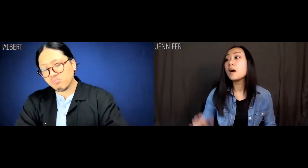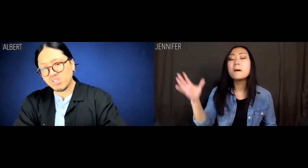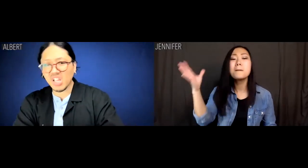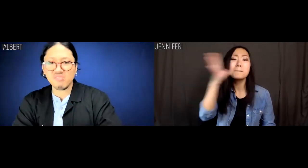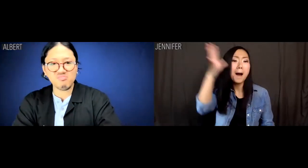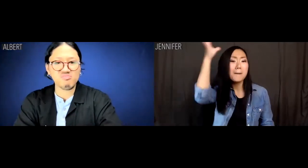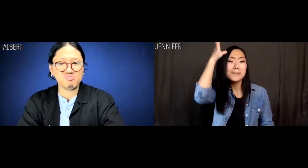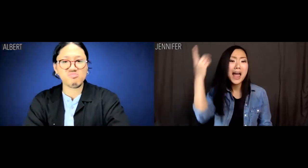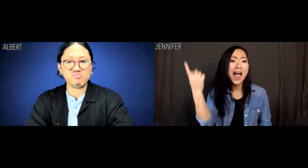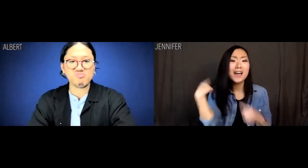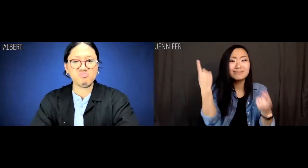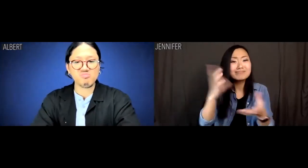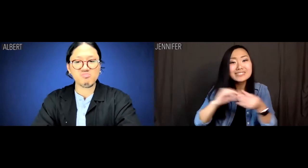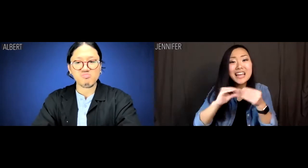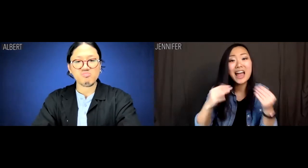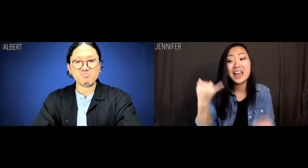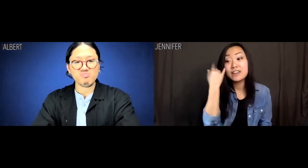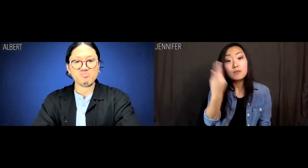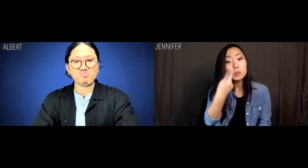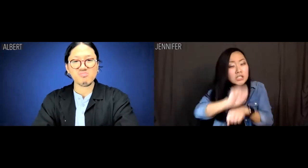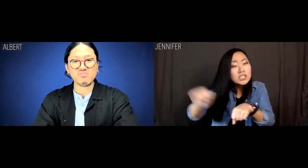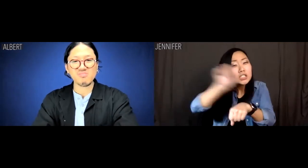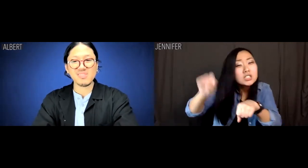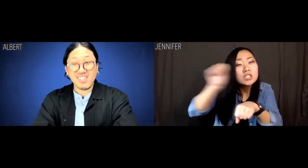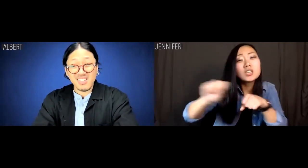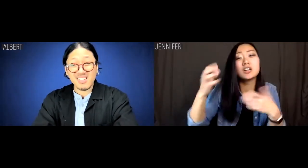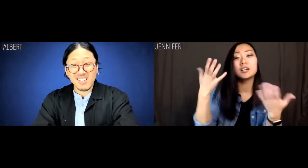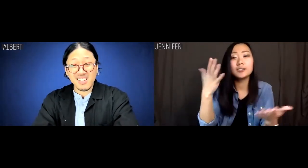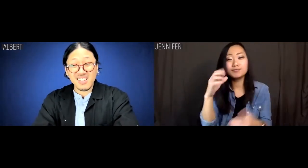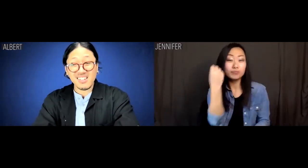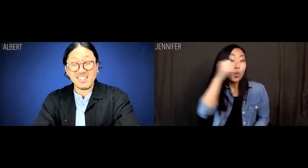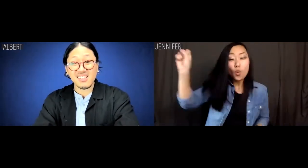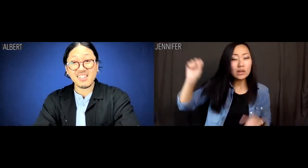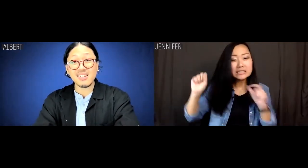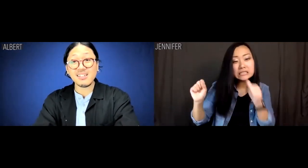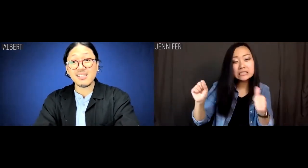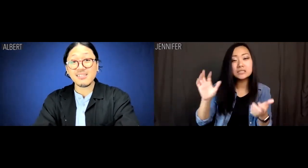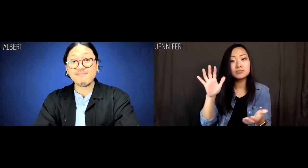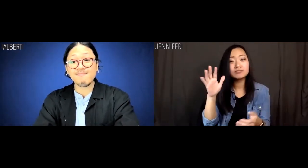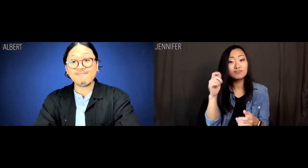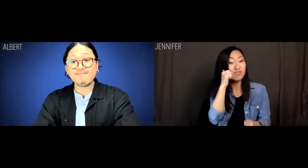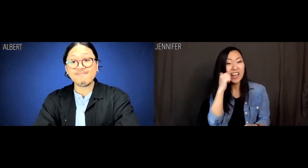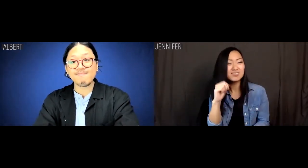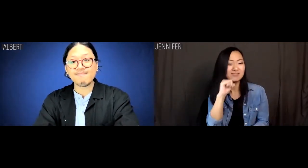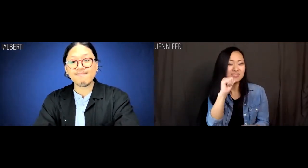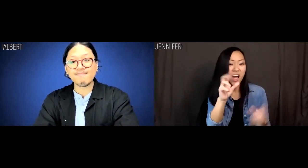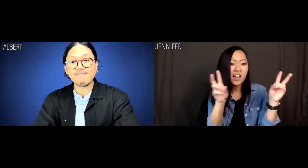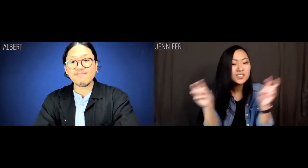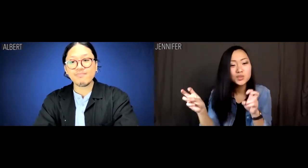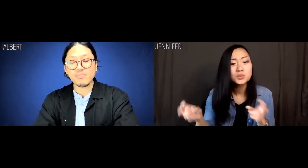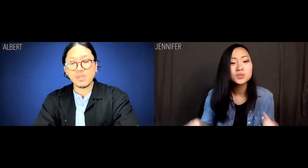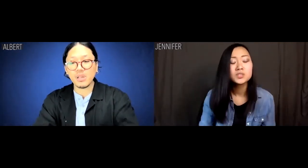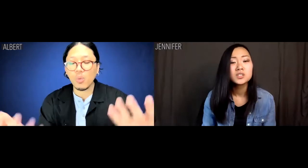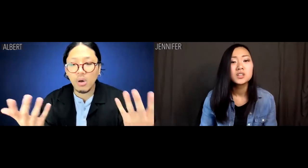Jennifer: Jeez, Mom and Dad always said if we worked hard and didn't make waves, race wouldn't be an issue.